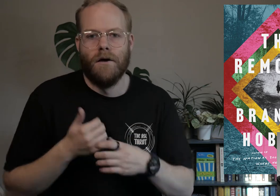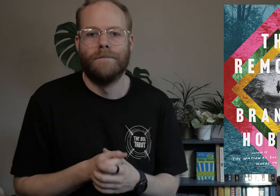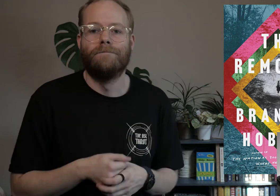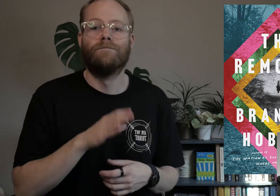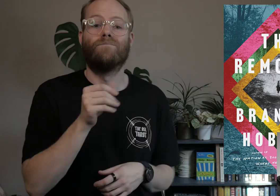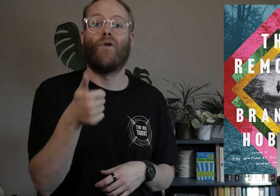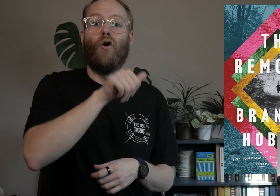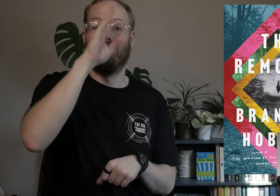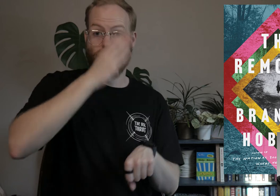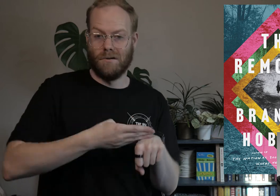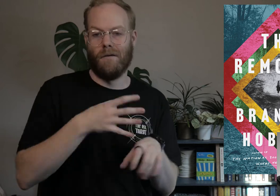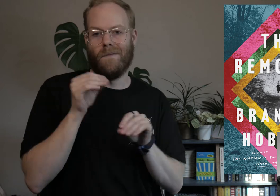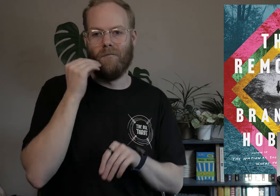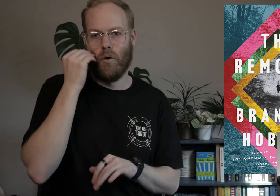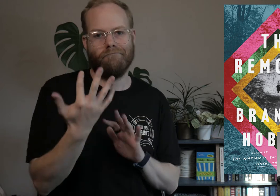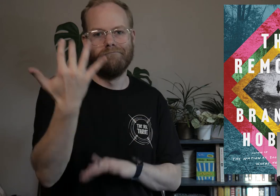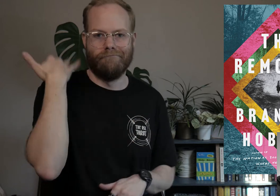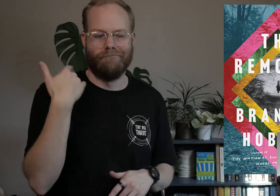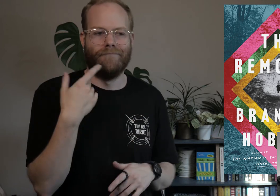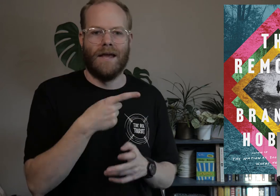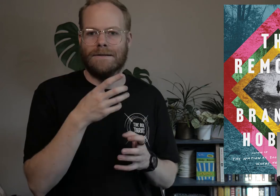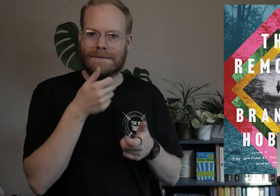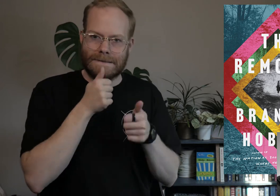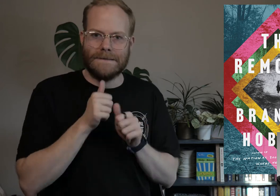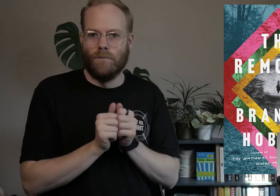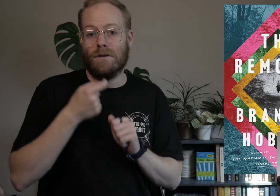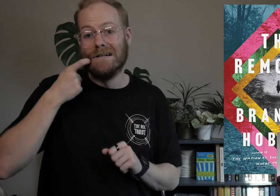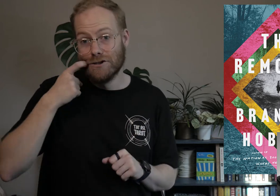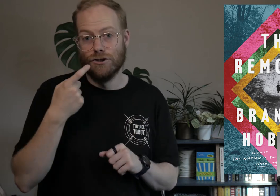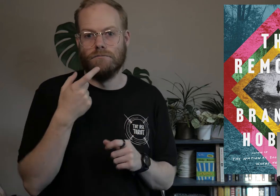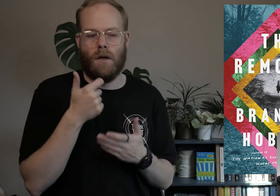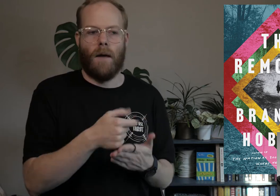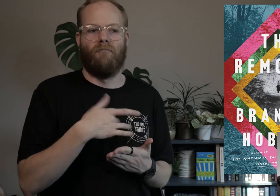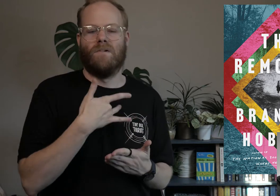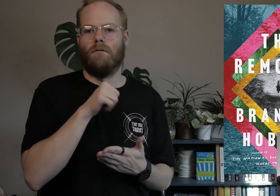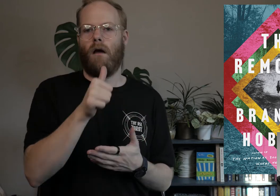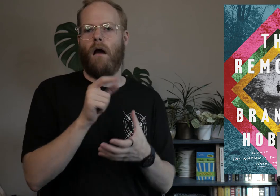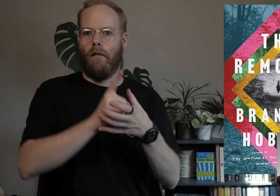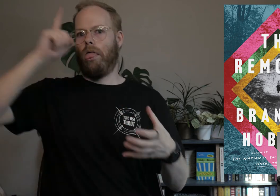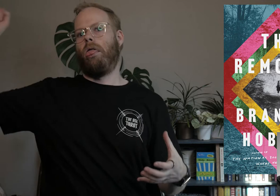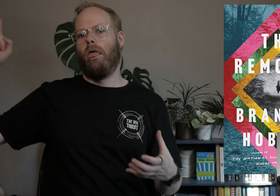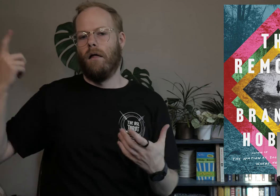and their other son left home long ago, and is dealing with addiction that helps him not feel so alienated.